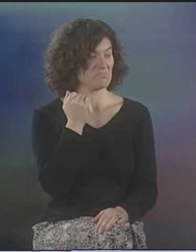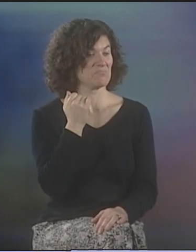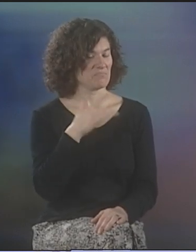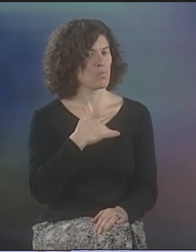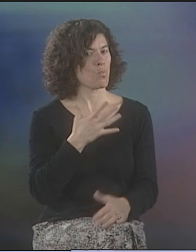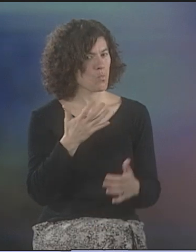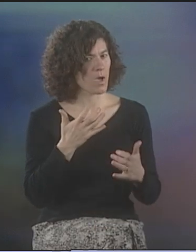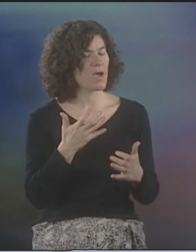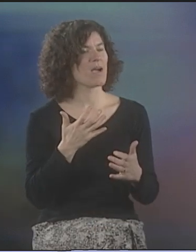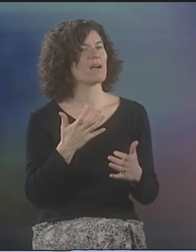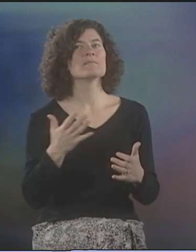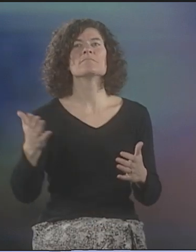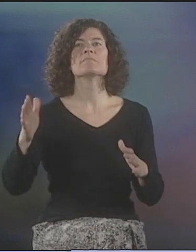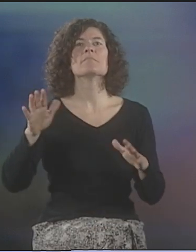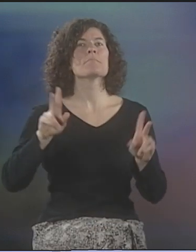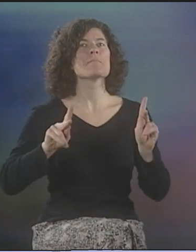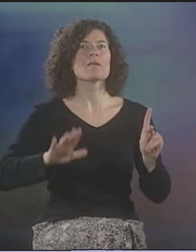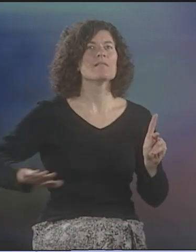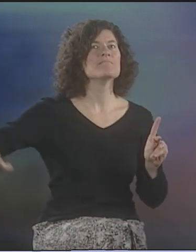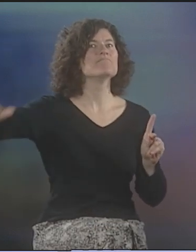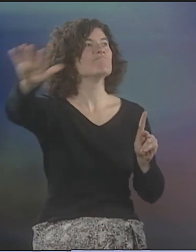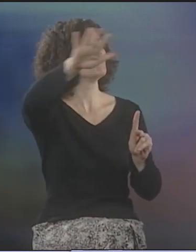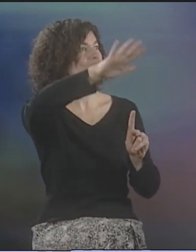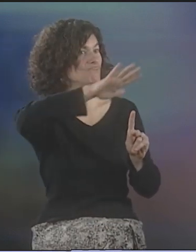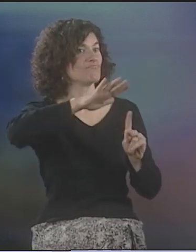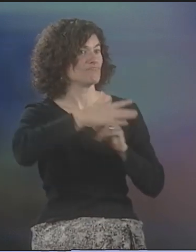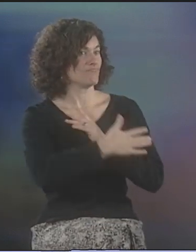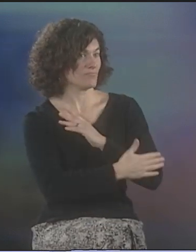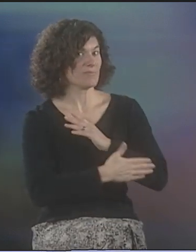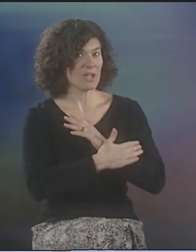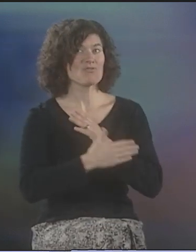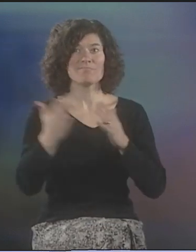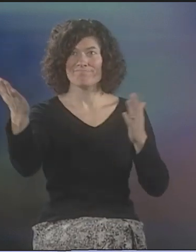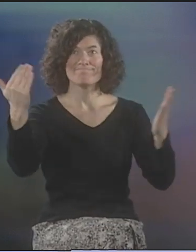AND JIM WANTED TO CONVENE A CONFERENCE